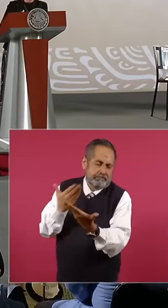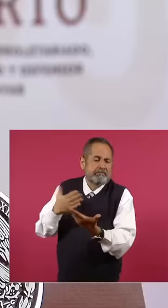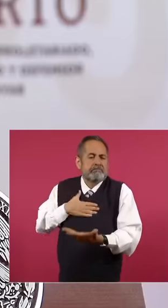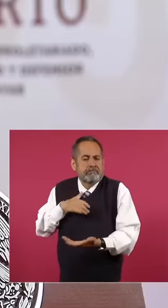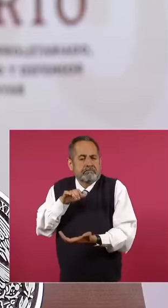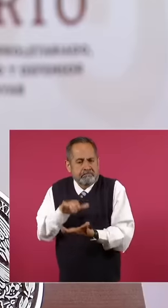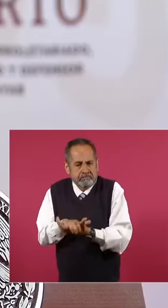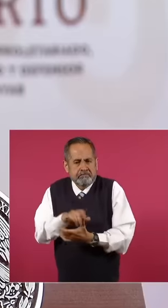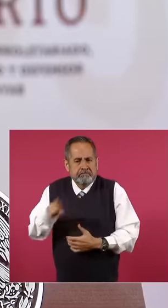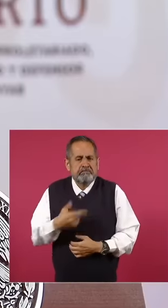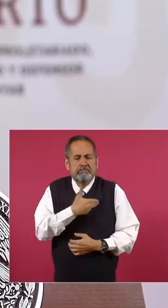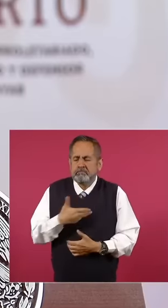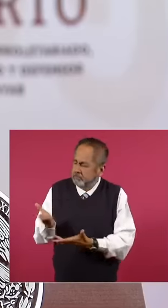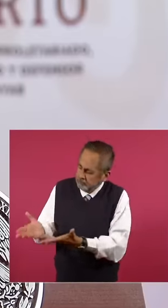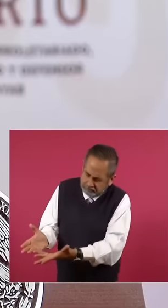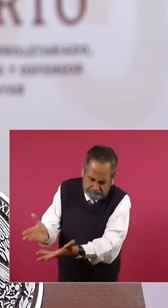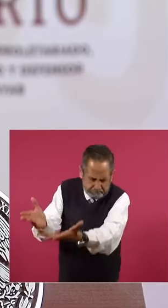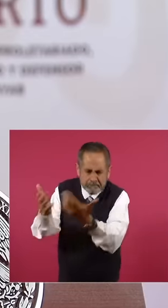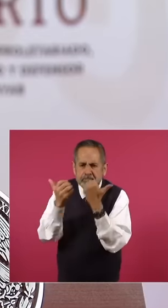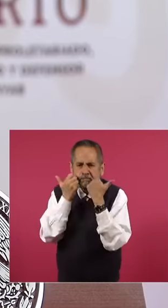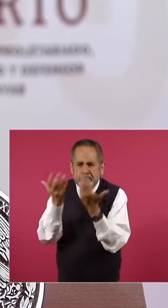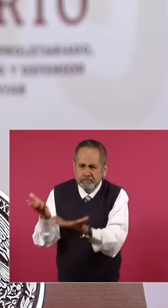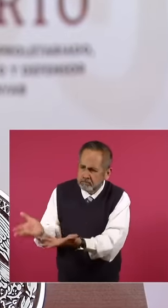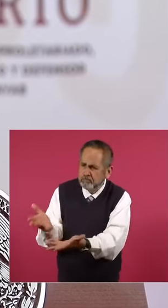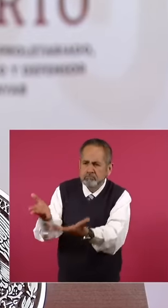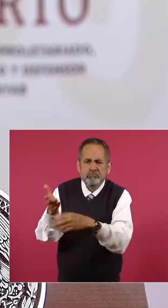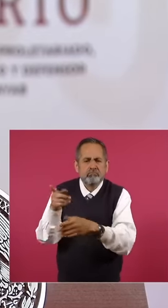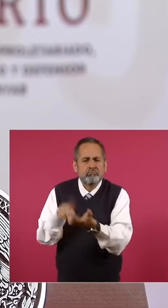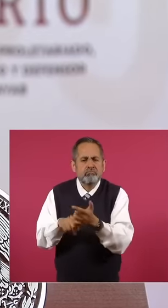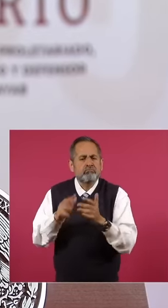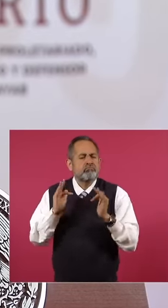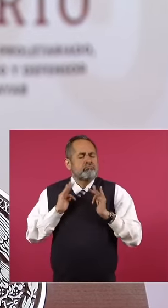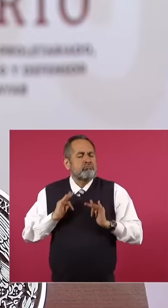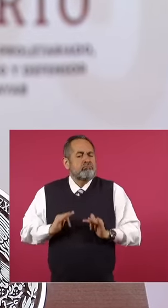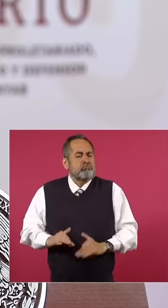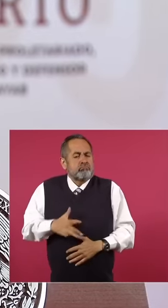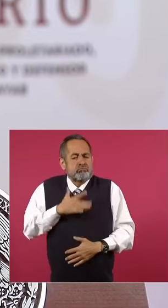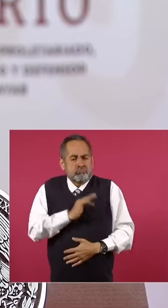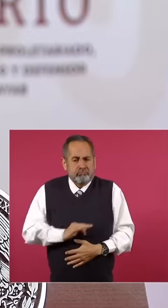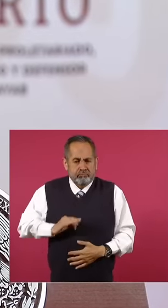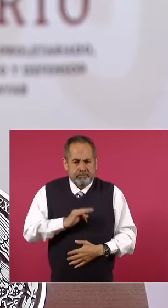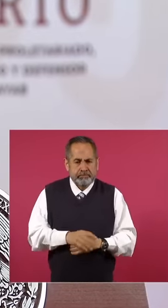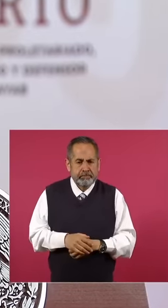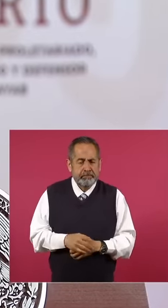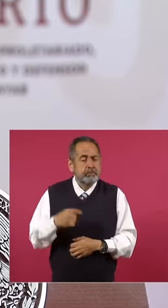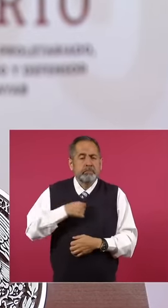the president, says wherever he wants to go, he should feel very happy. I can't do it, although